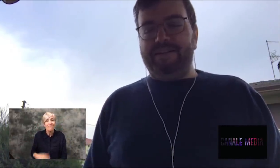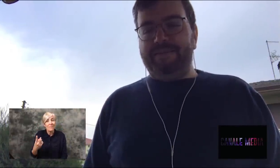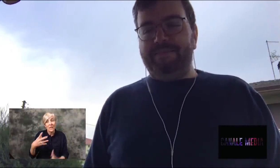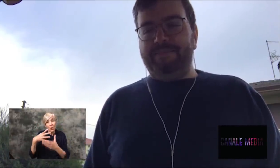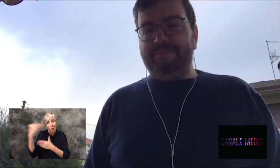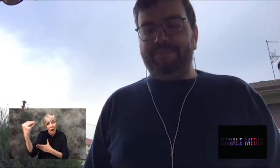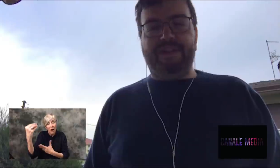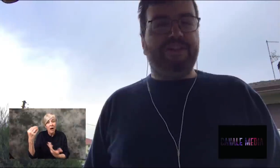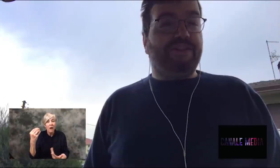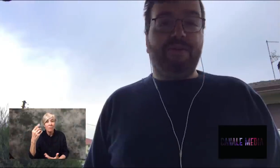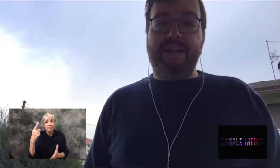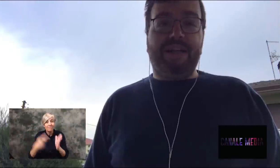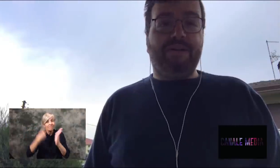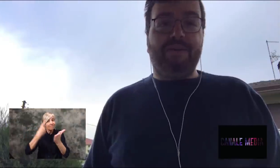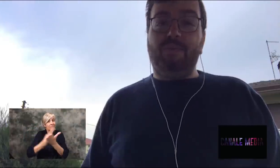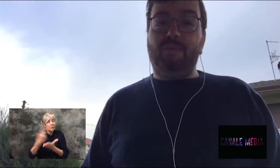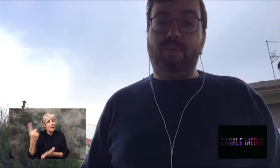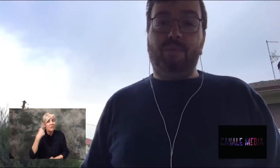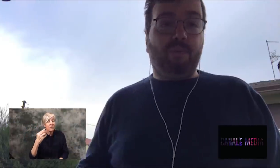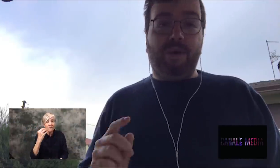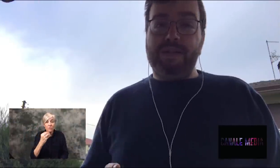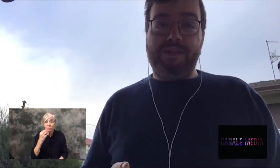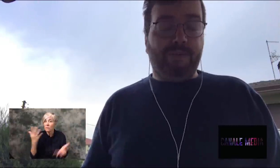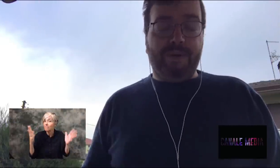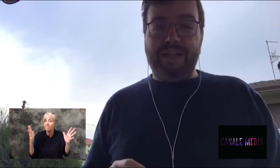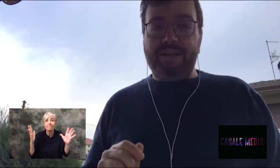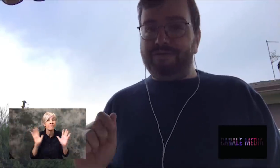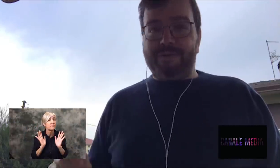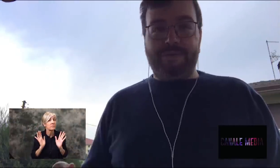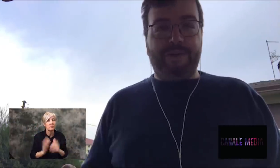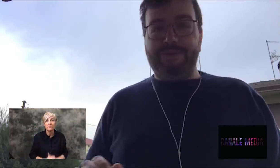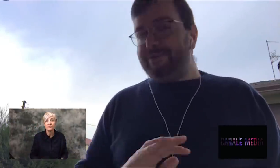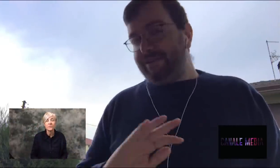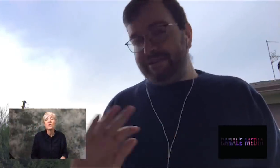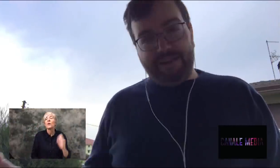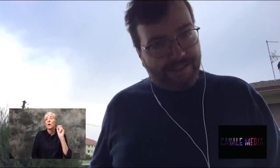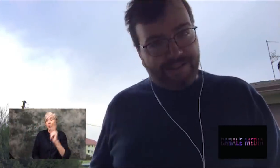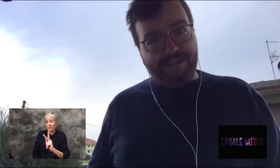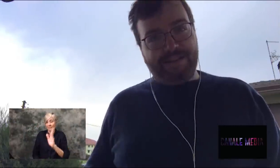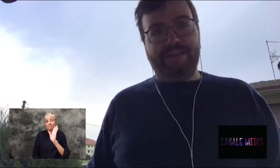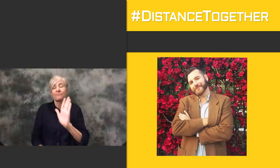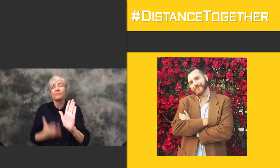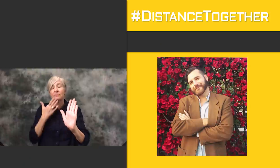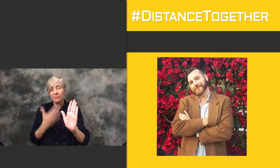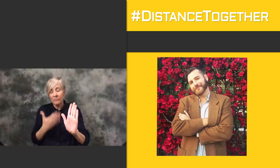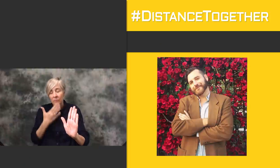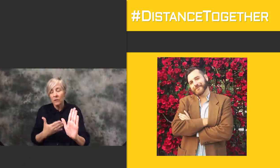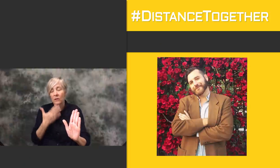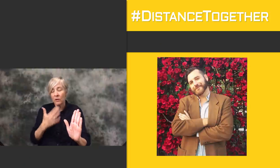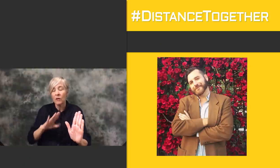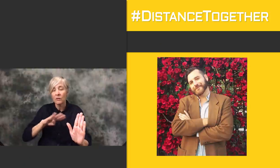they're just going out once a week for groceries and that's it. Okay good good good.